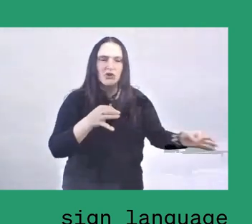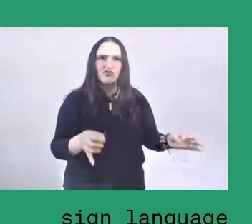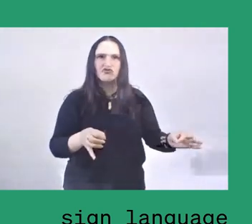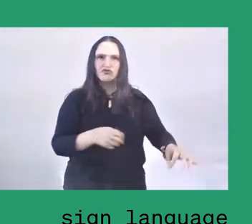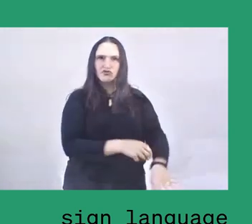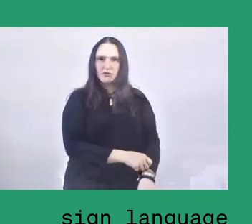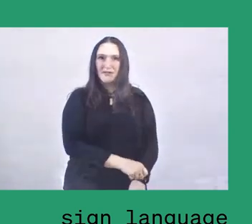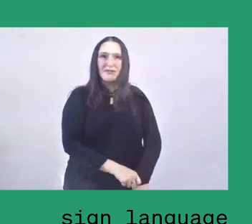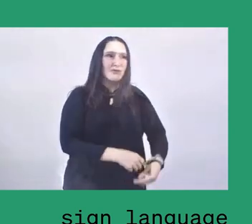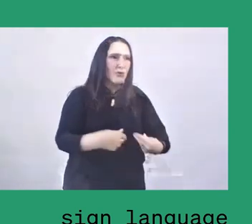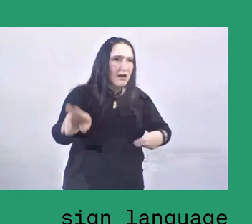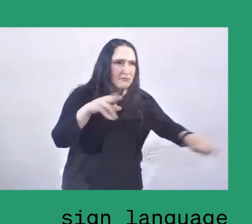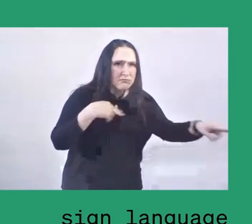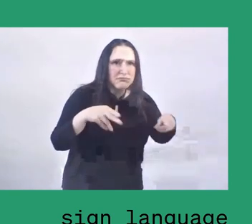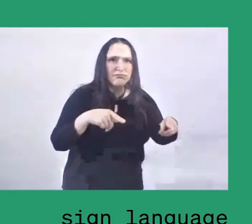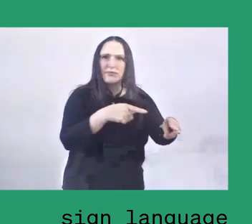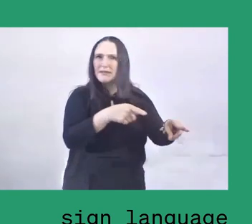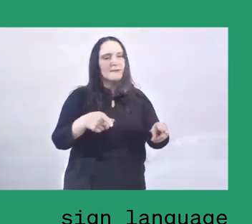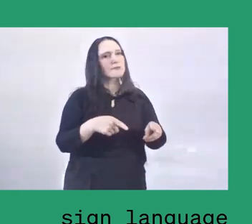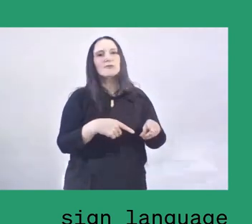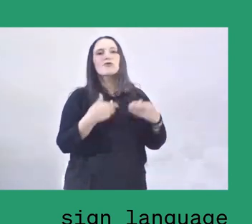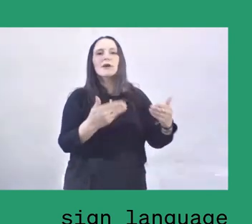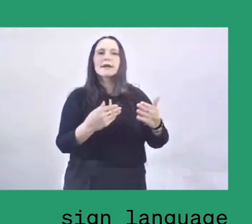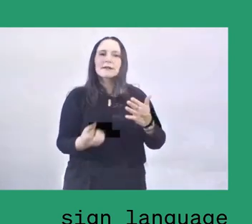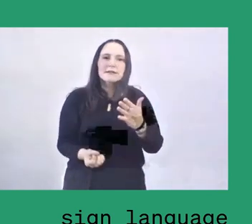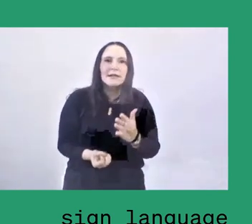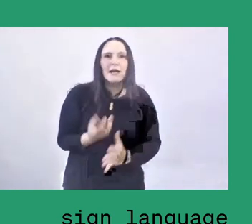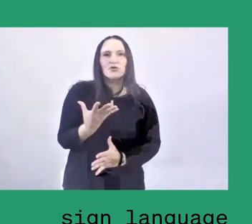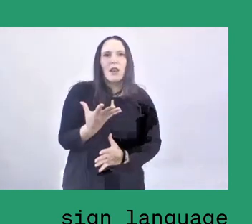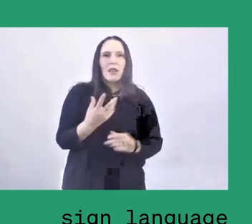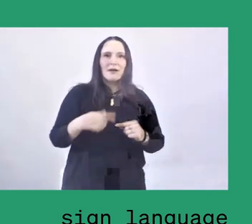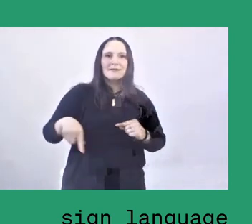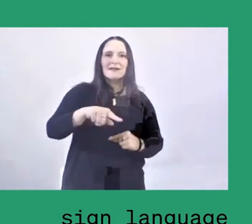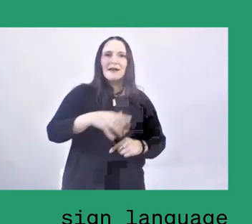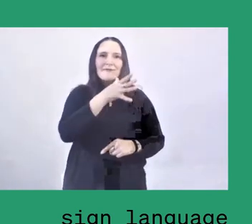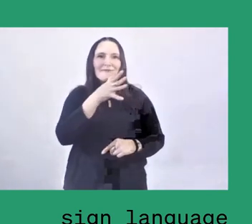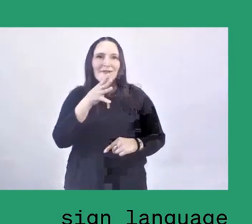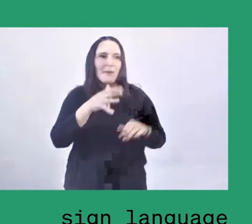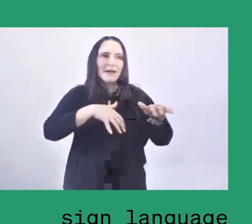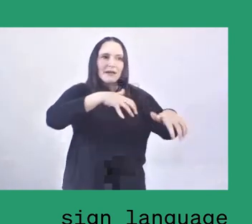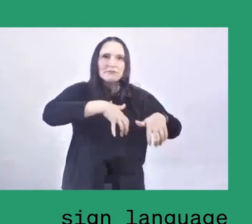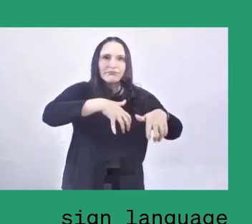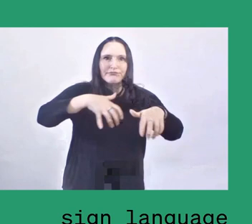the need to disseminate natural farming practices and knowledge so that the other farmers who switch